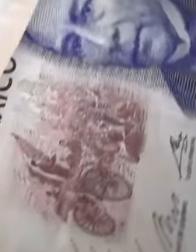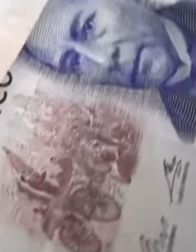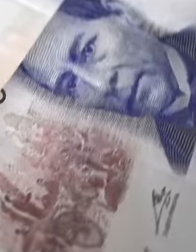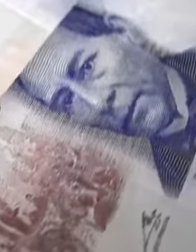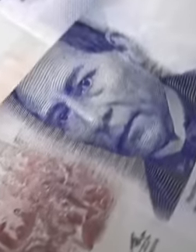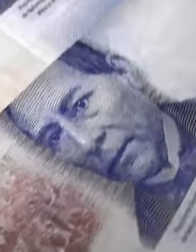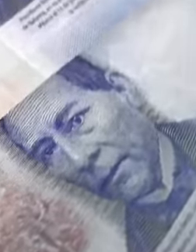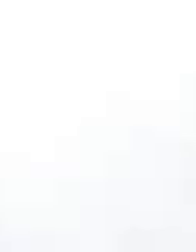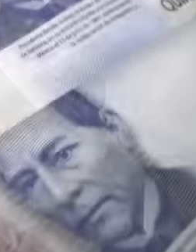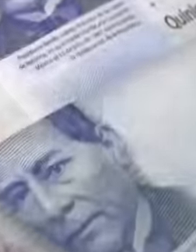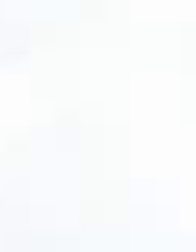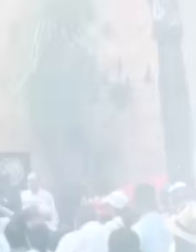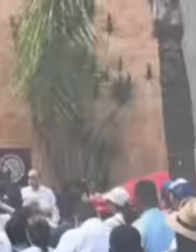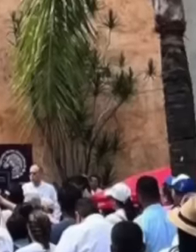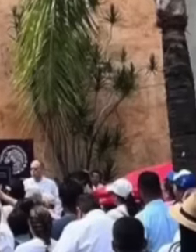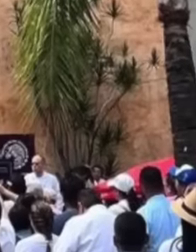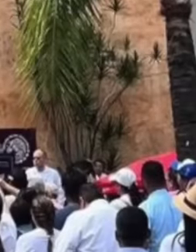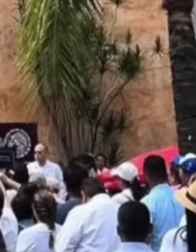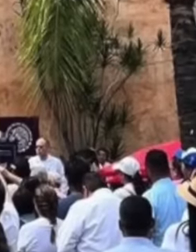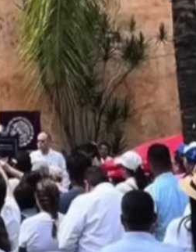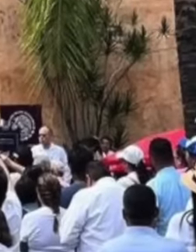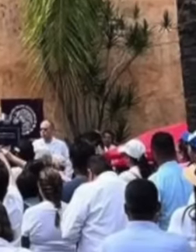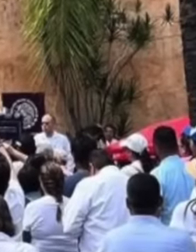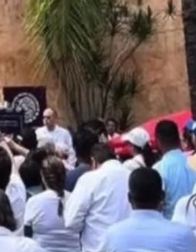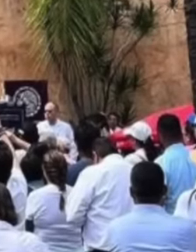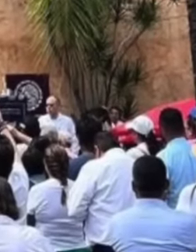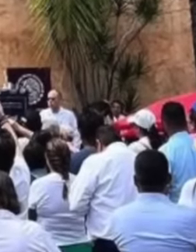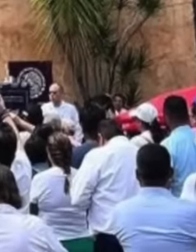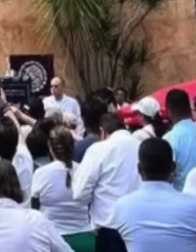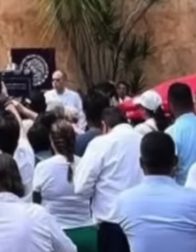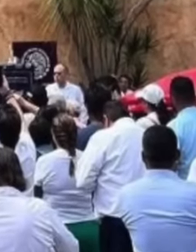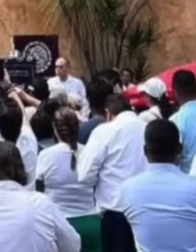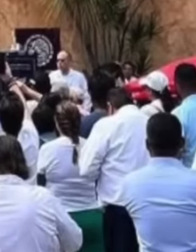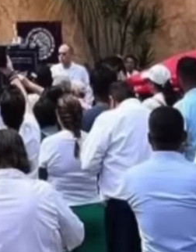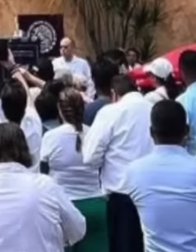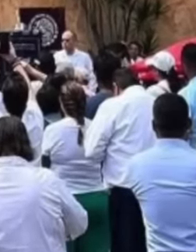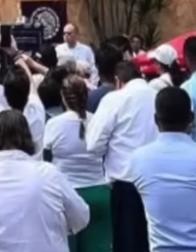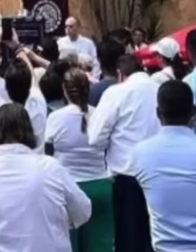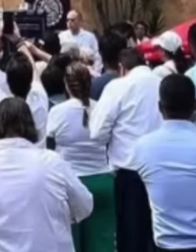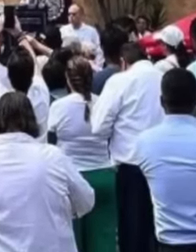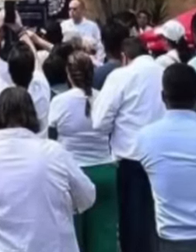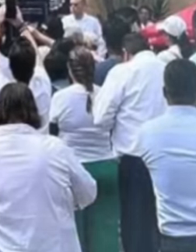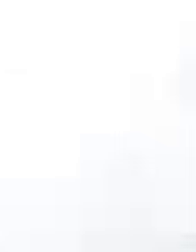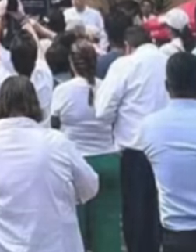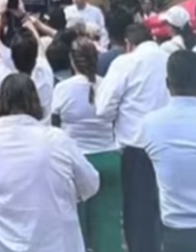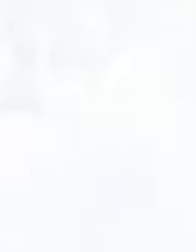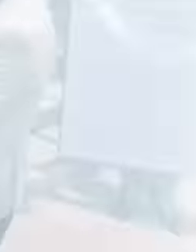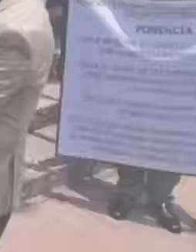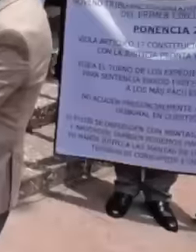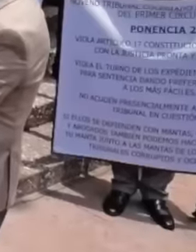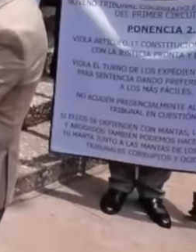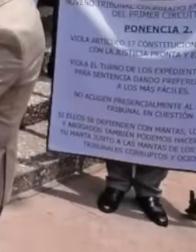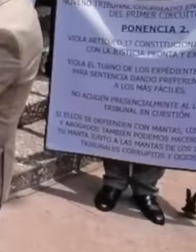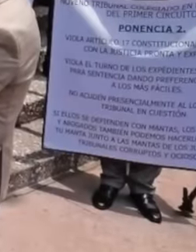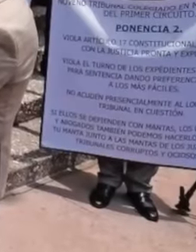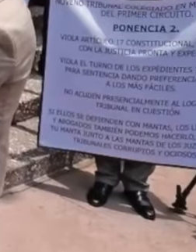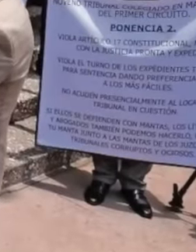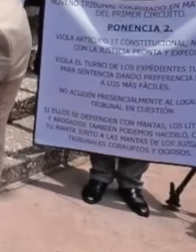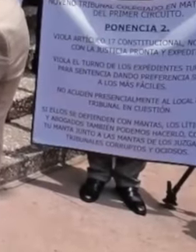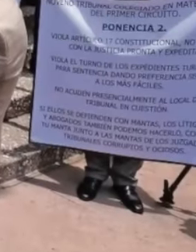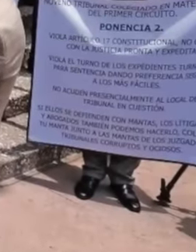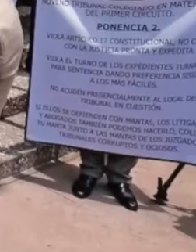judicial branch of the federation is currently on national strike and yet they are receiving their full